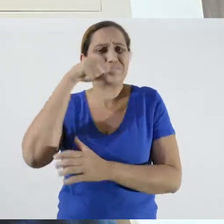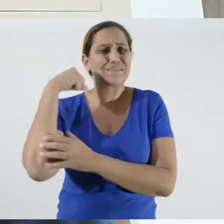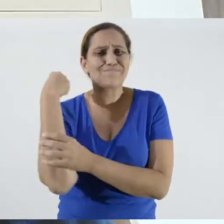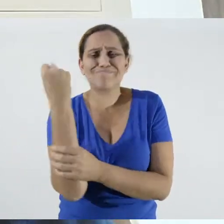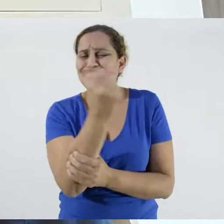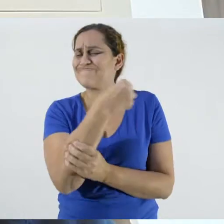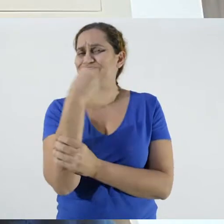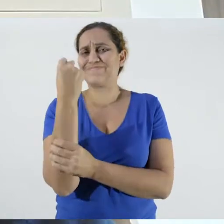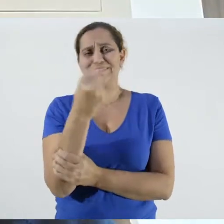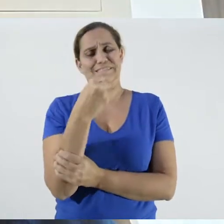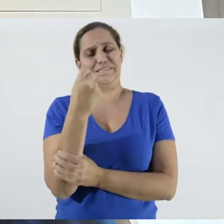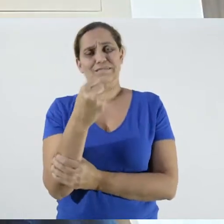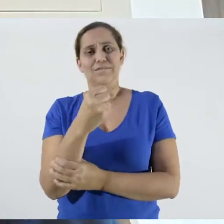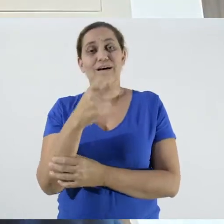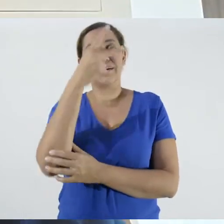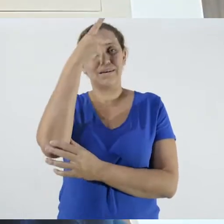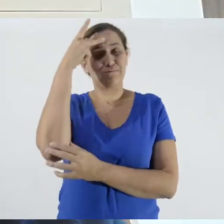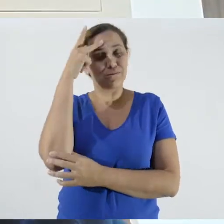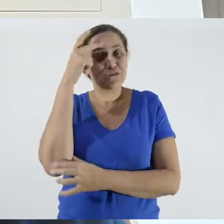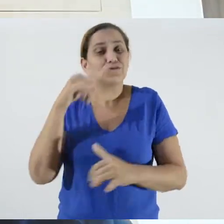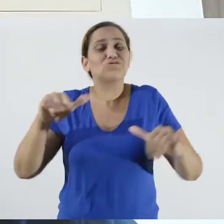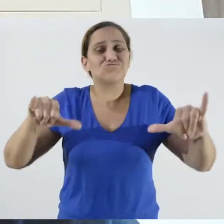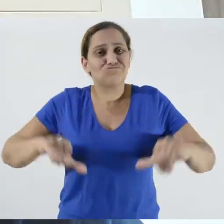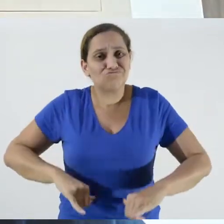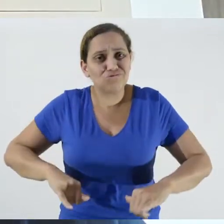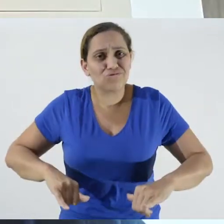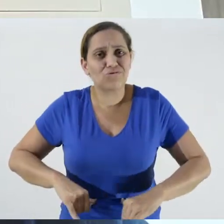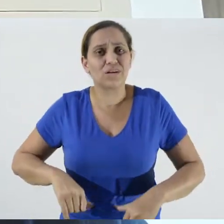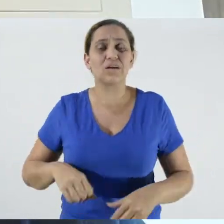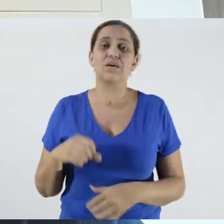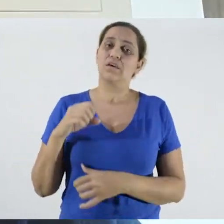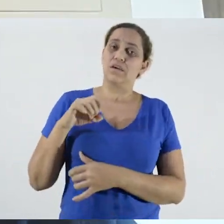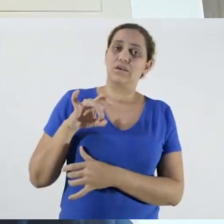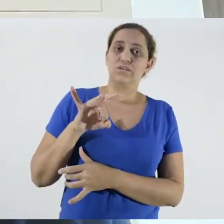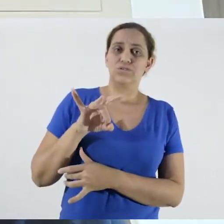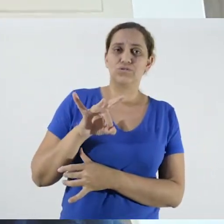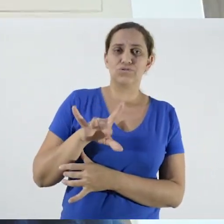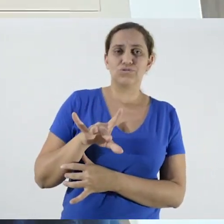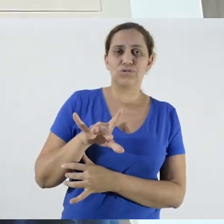soon. Not to mention that this person will not